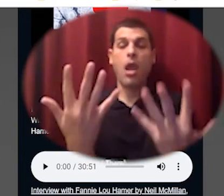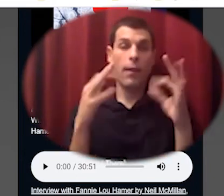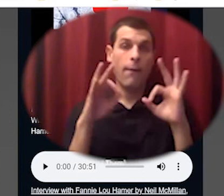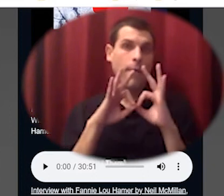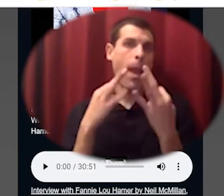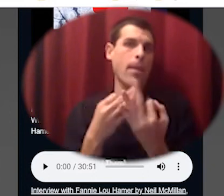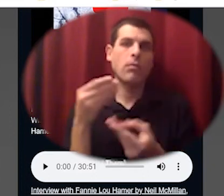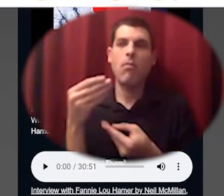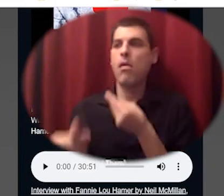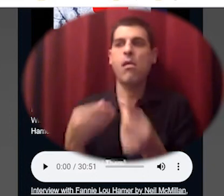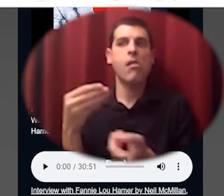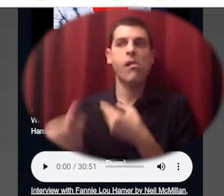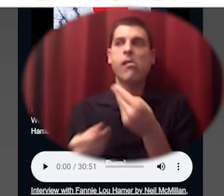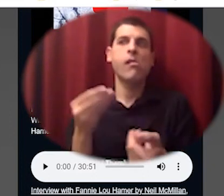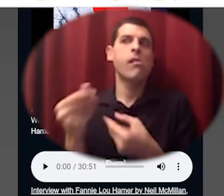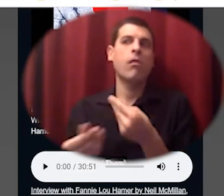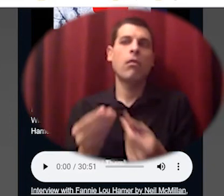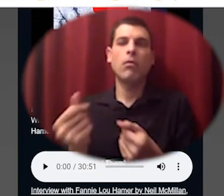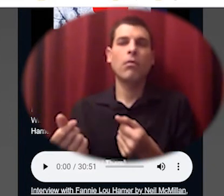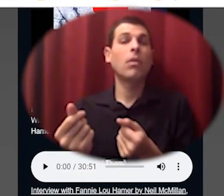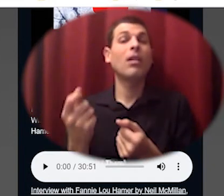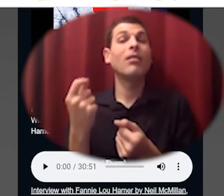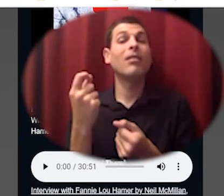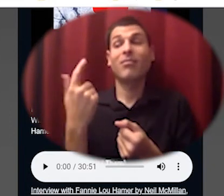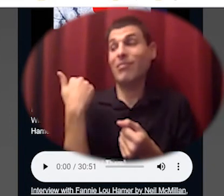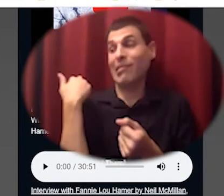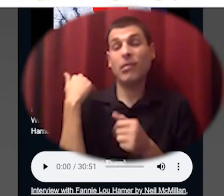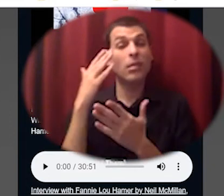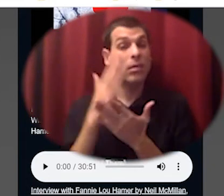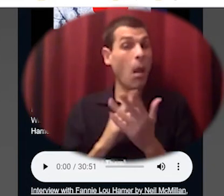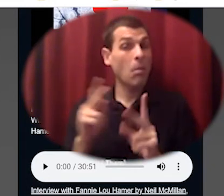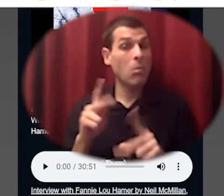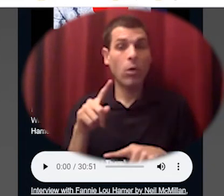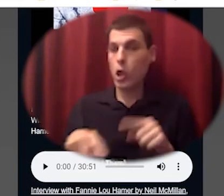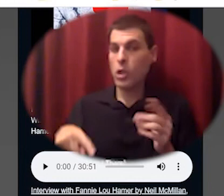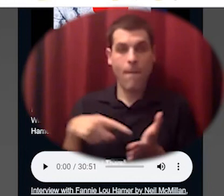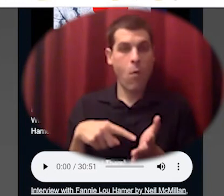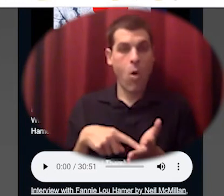who wanted to be members but couldn't afford that so those are some economic